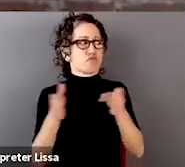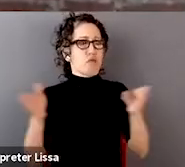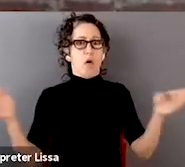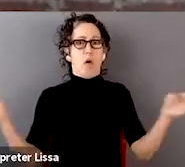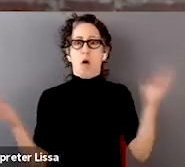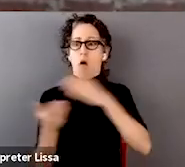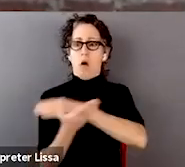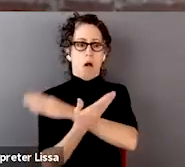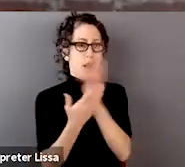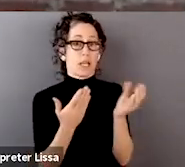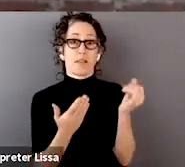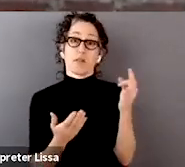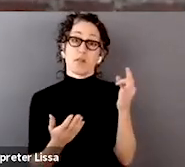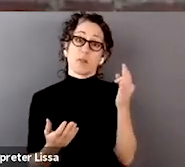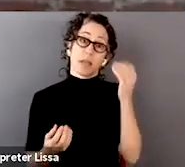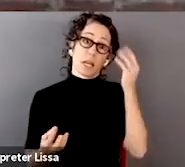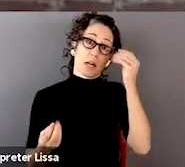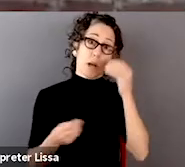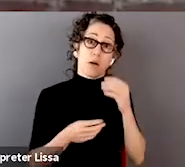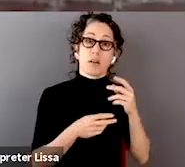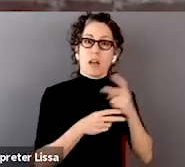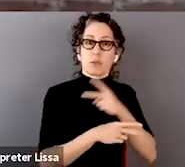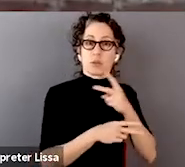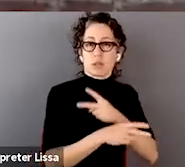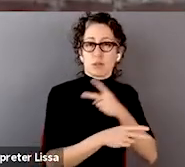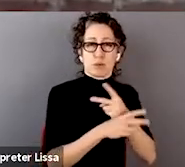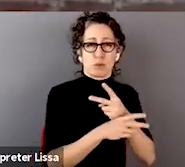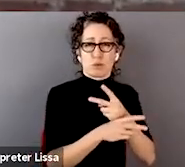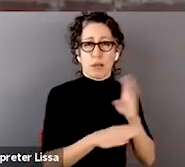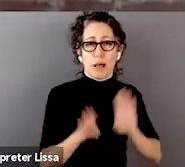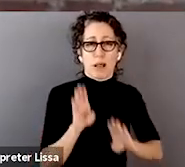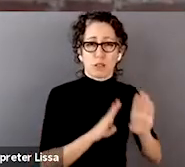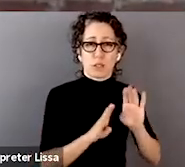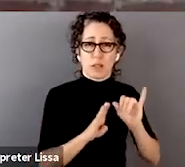computational biology in that category, and so I totally agree with Beth